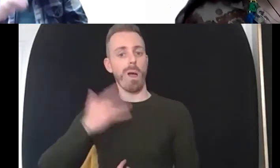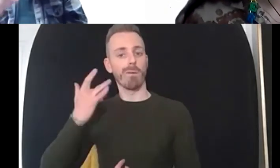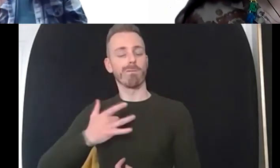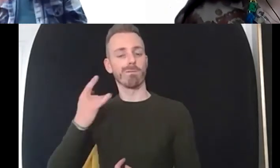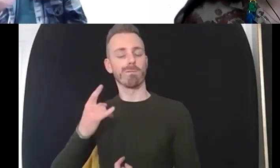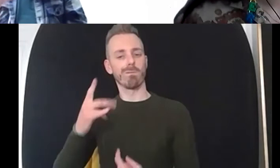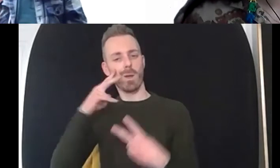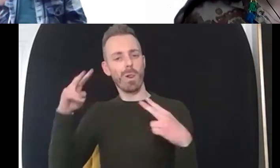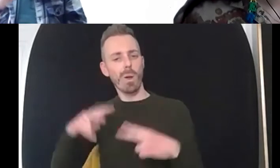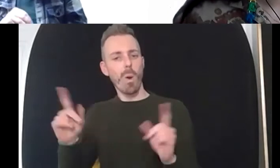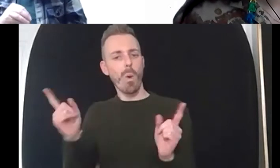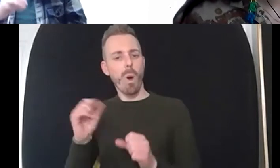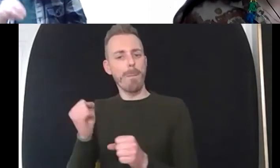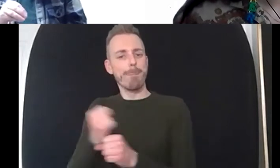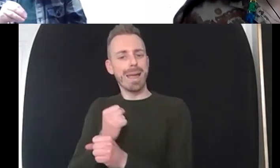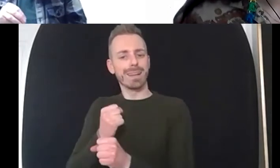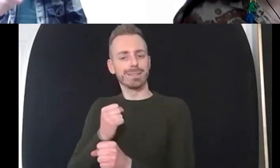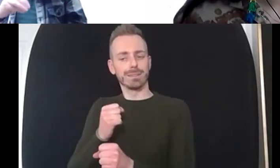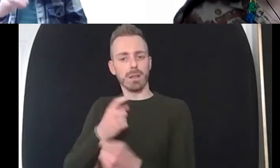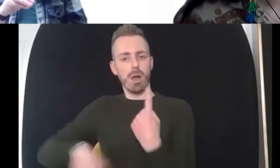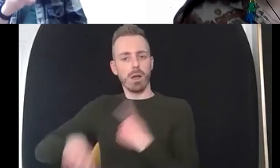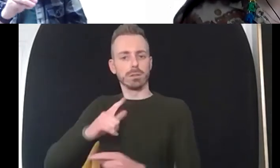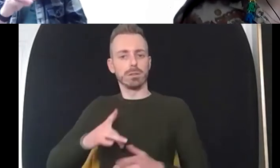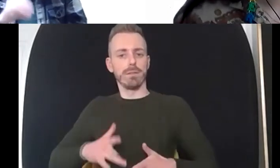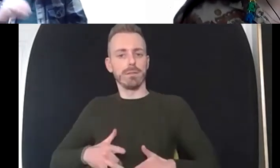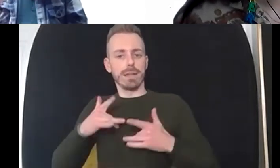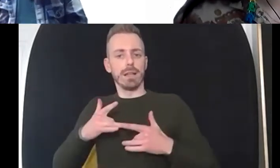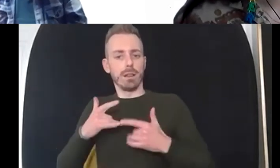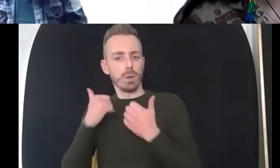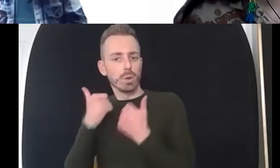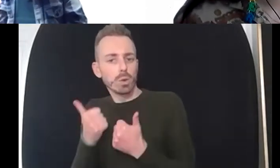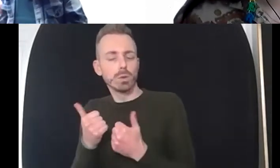the key things that are around at the time when we're feeling good and how can we replicate that